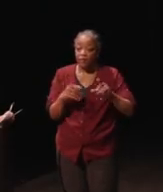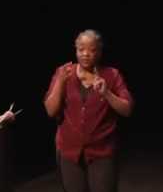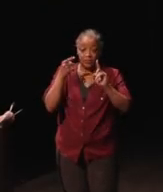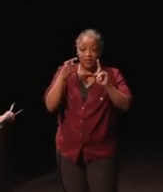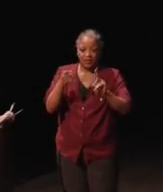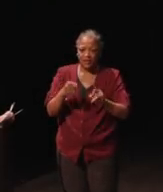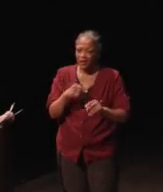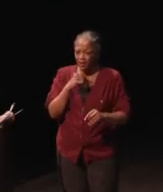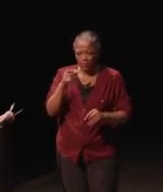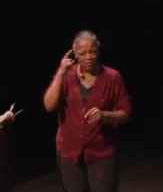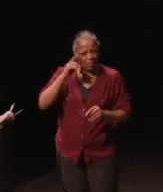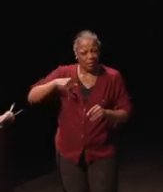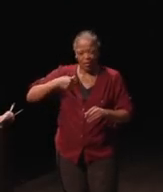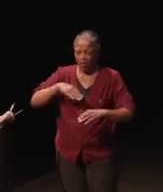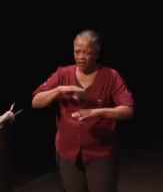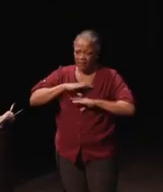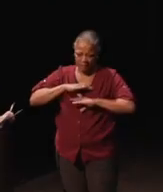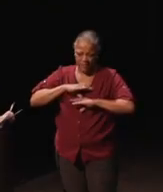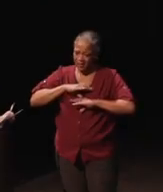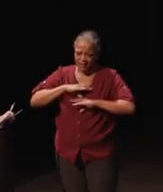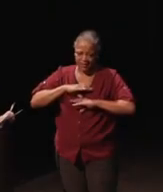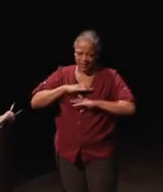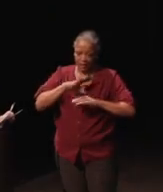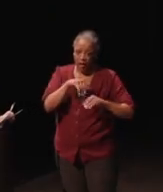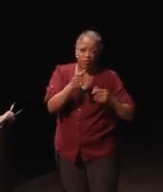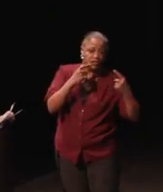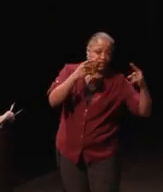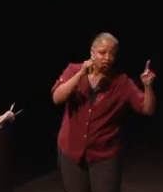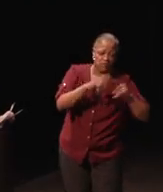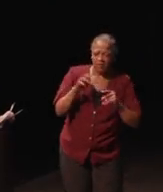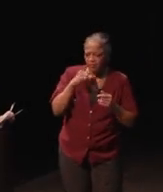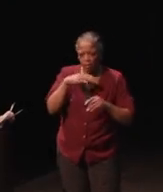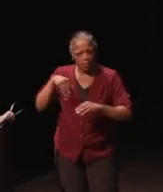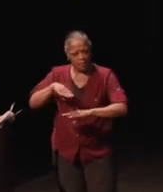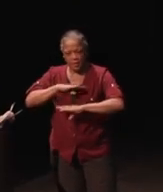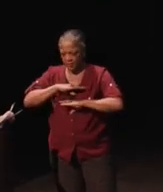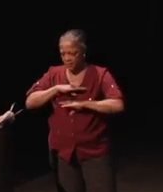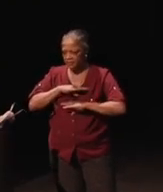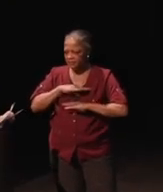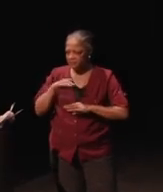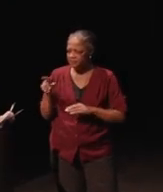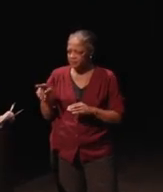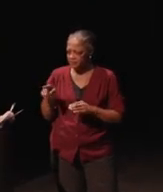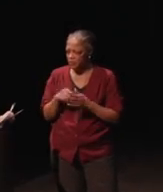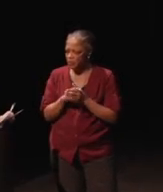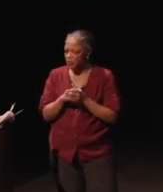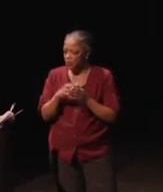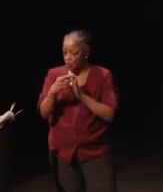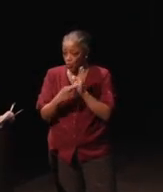I don't think has been met as successfully as others have been but will also require